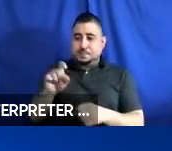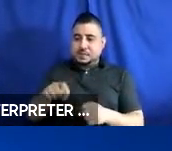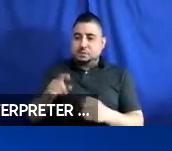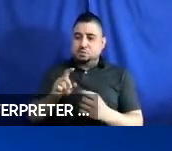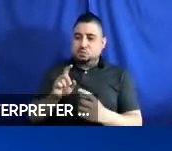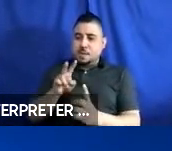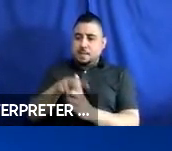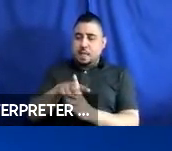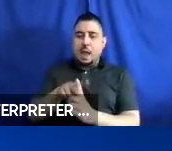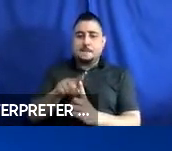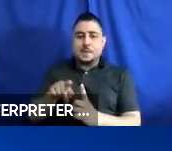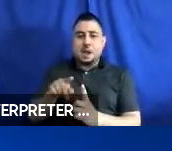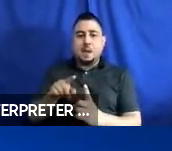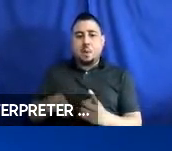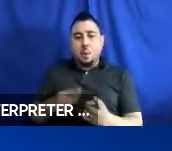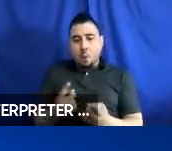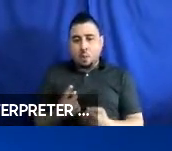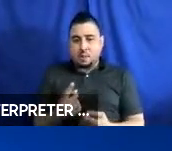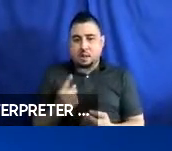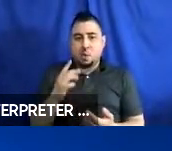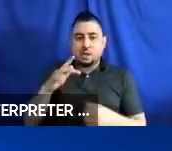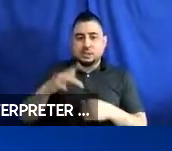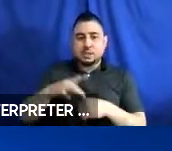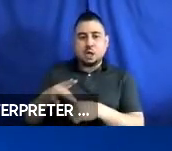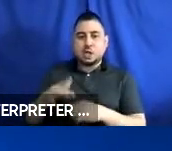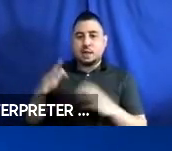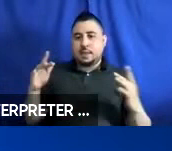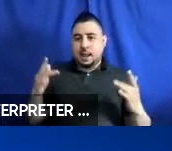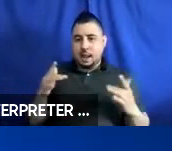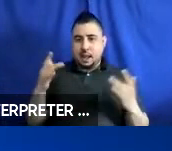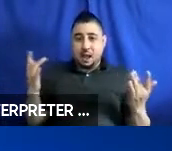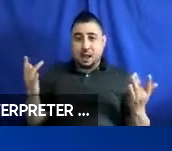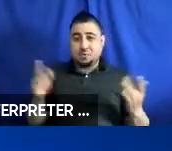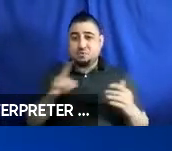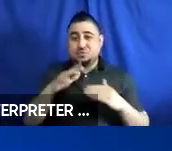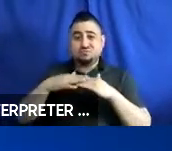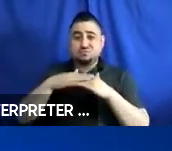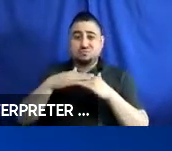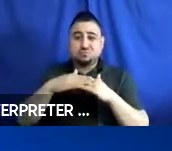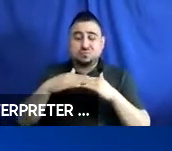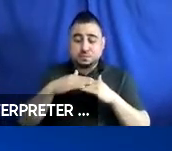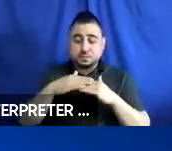am only going to touch on them lightly. So, we wanted to put, put this slide up to show